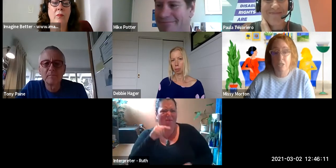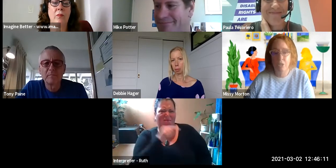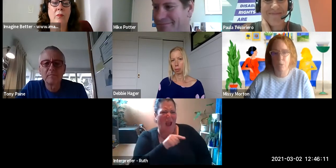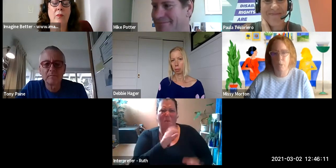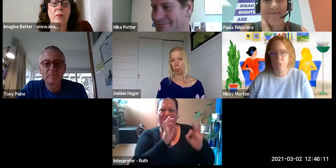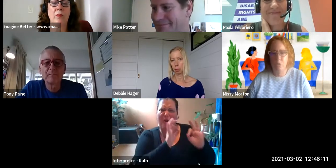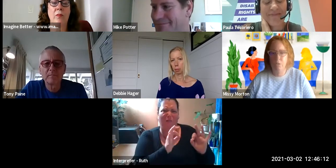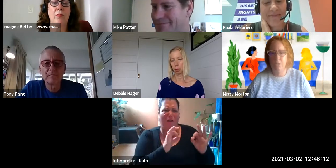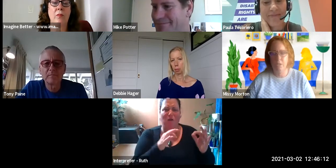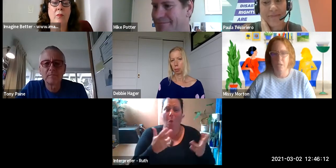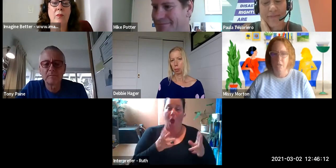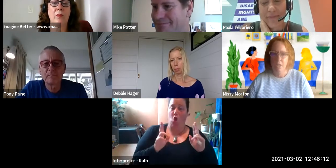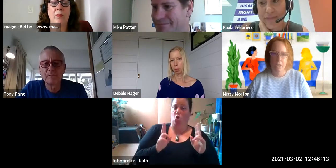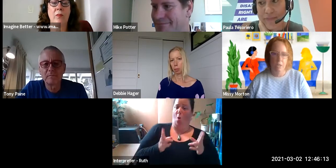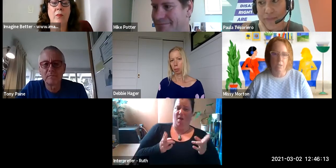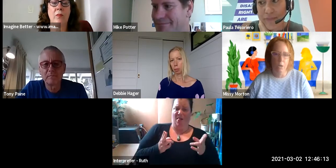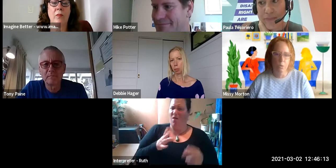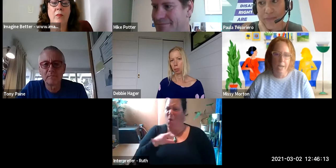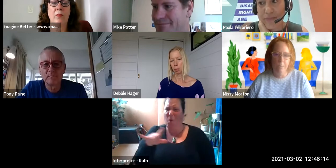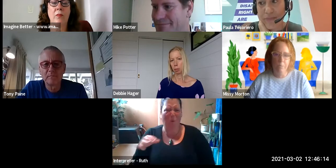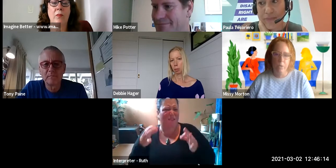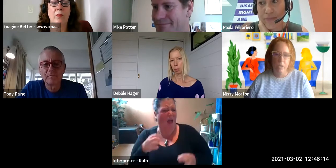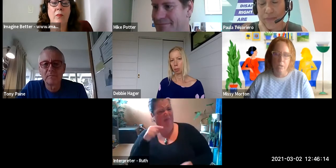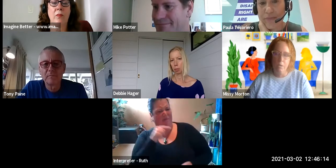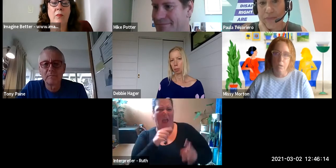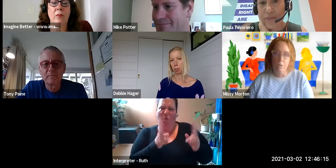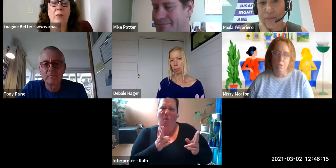to impact all of us?